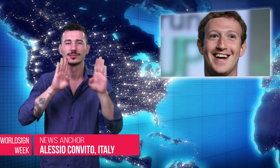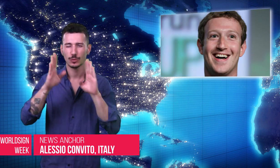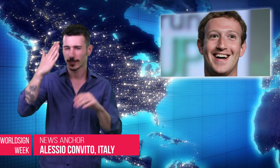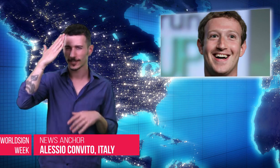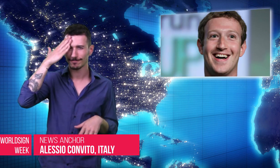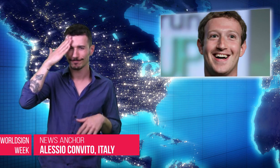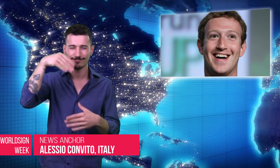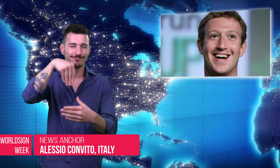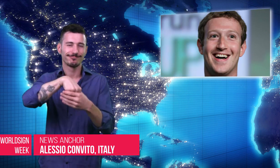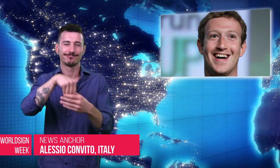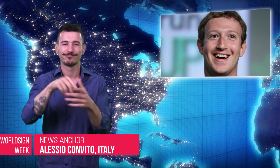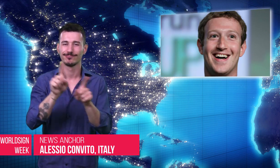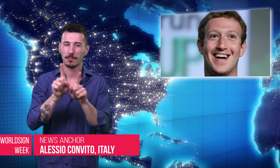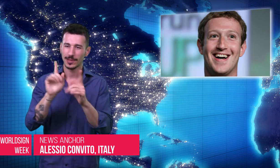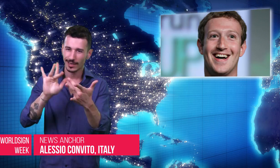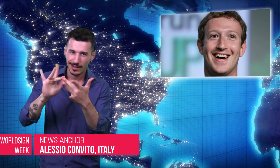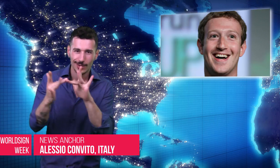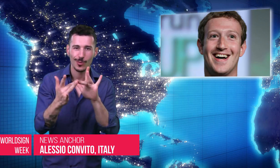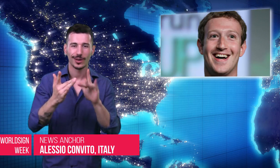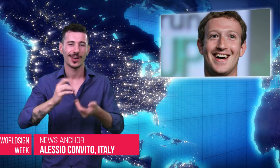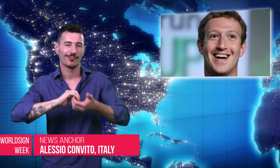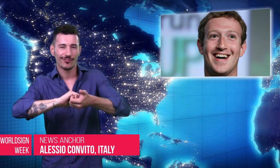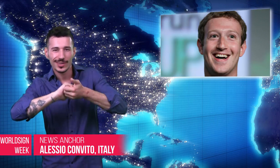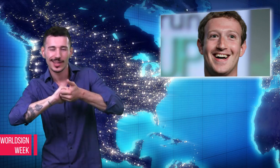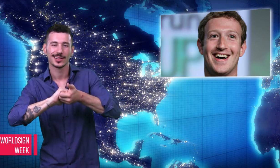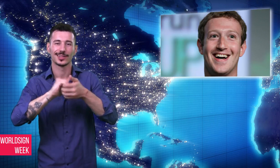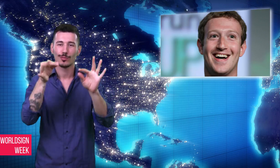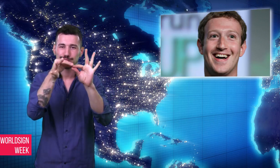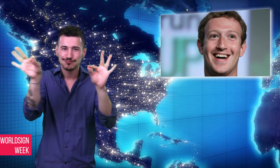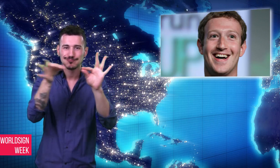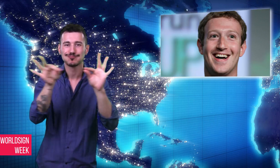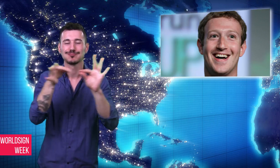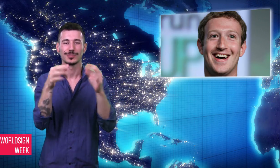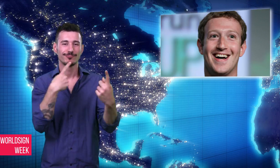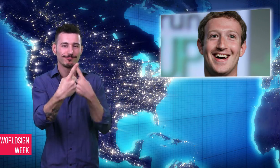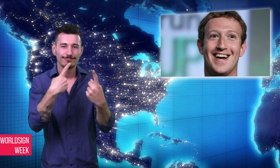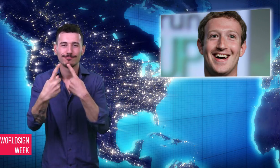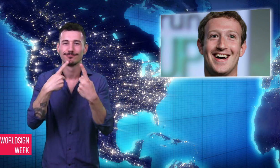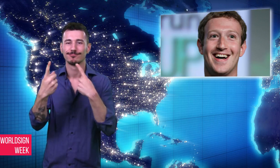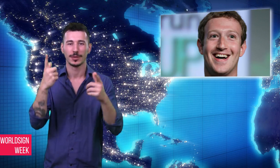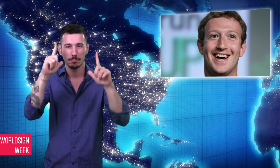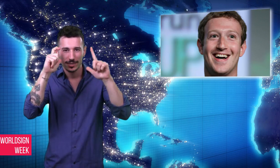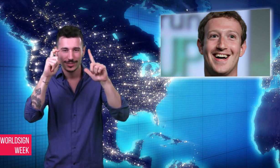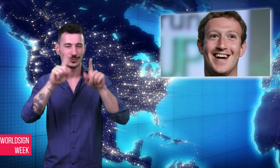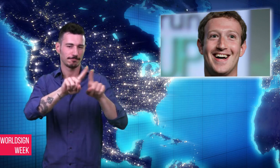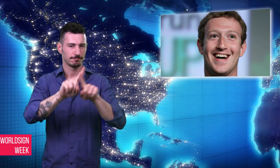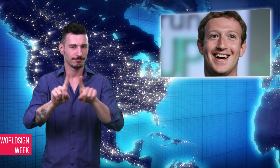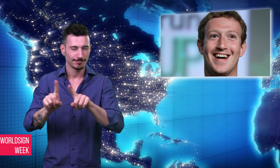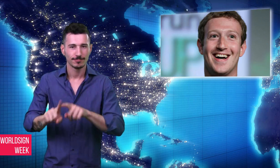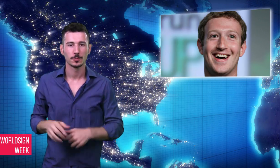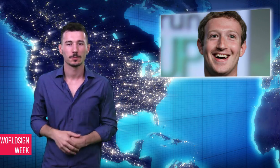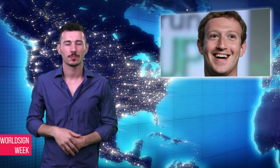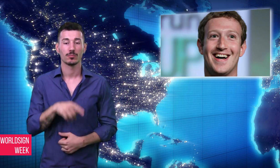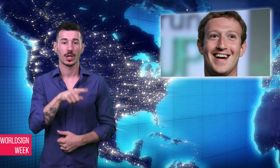Alessio: Facebook, an online social media and networking service, has added